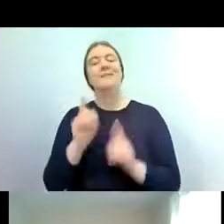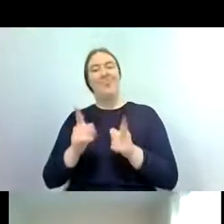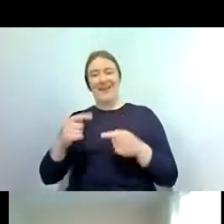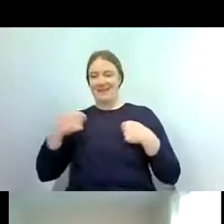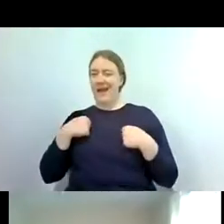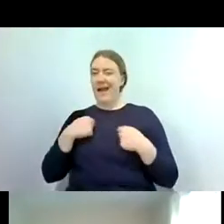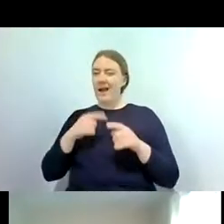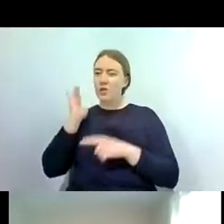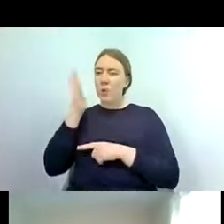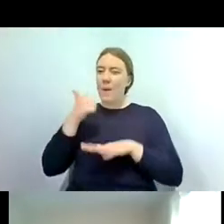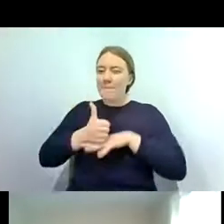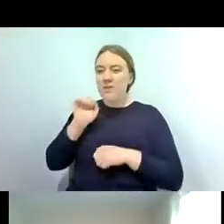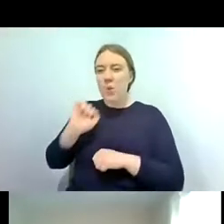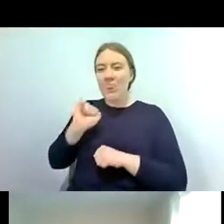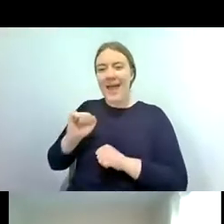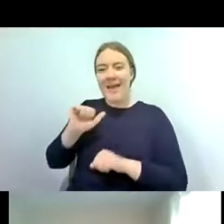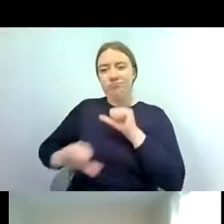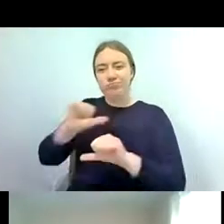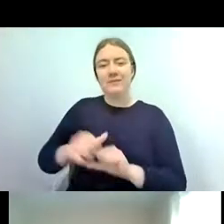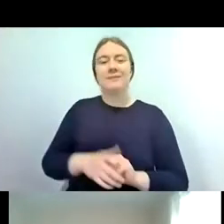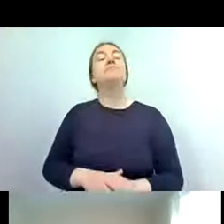so let's start by talking about what riverflies are